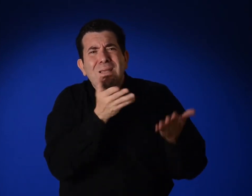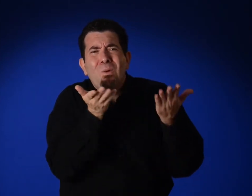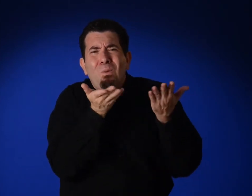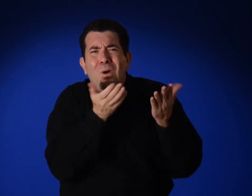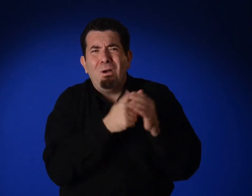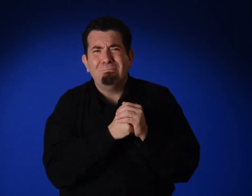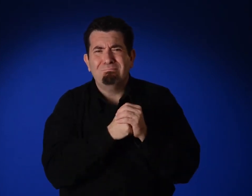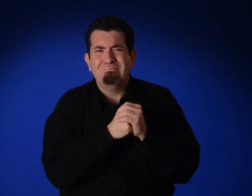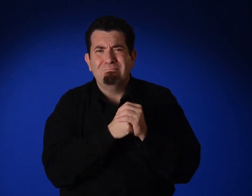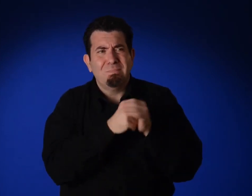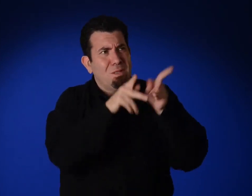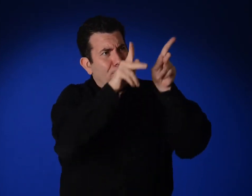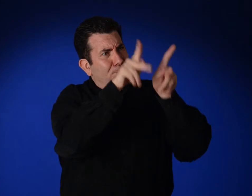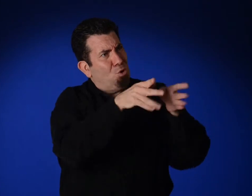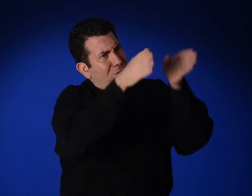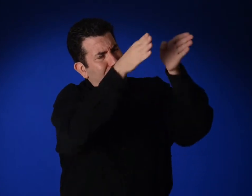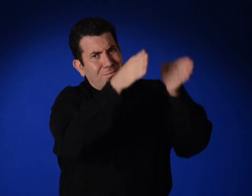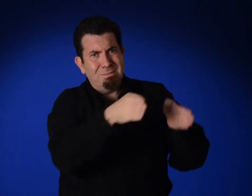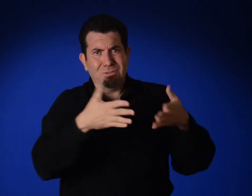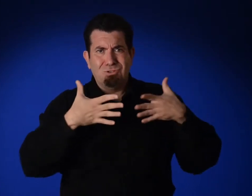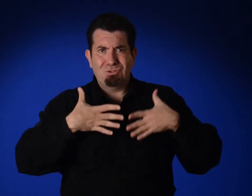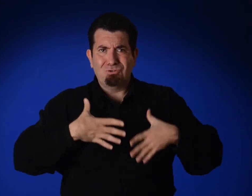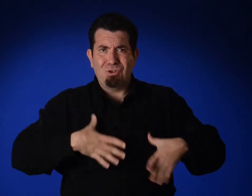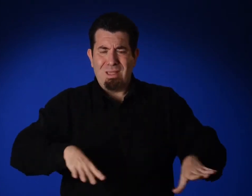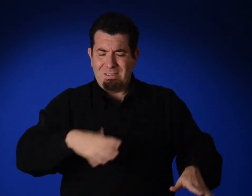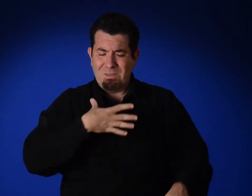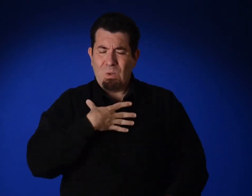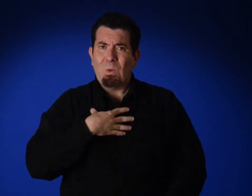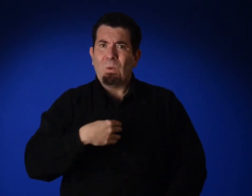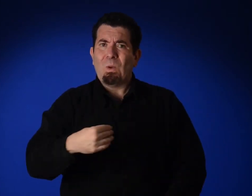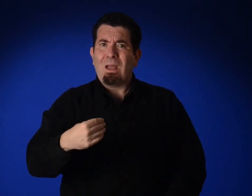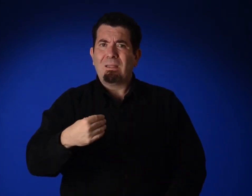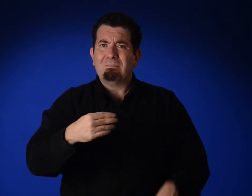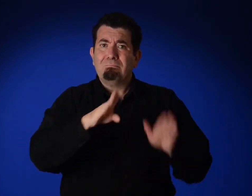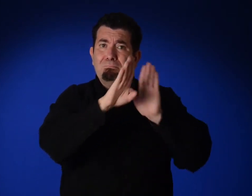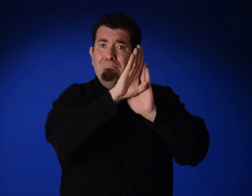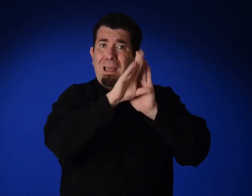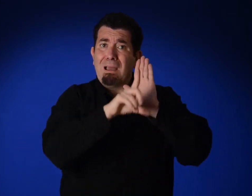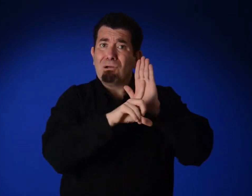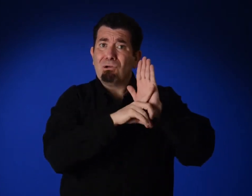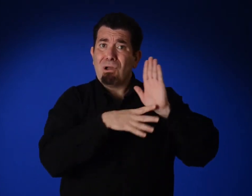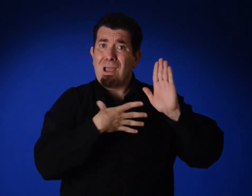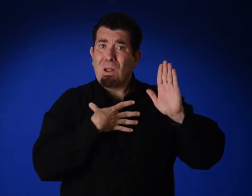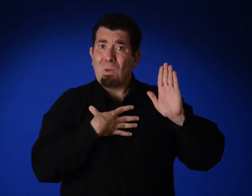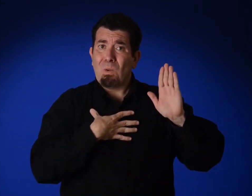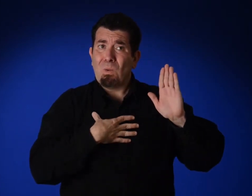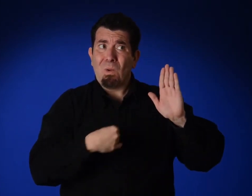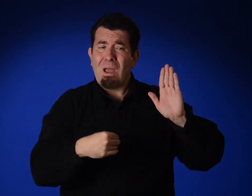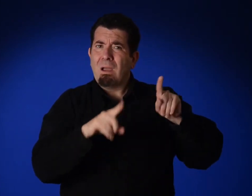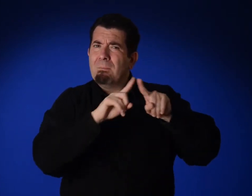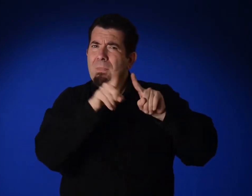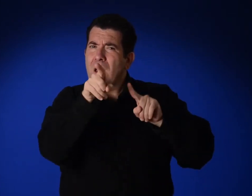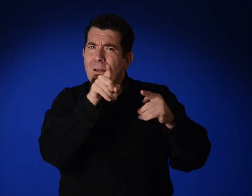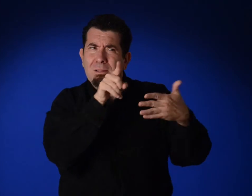You can see a person with a white dress standing in front of a white background.